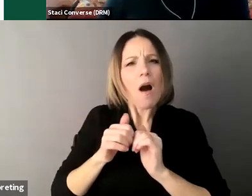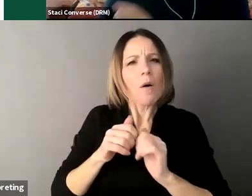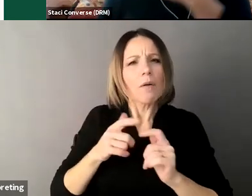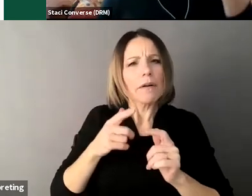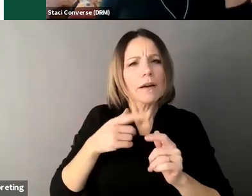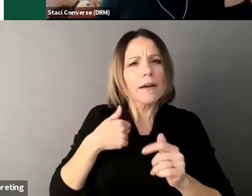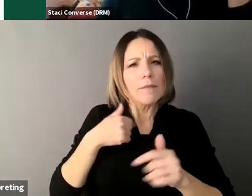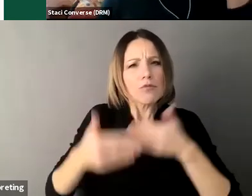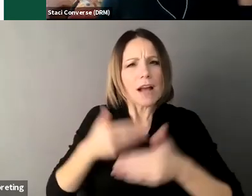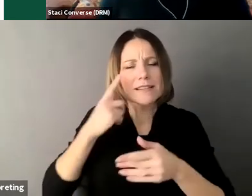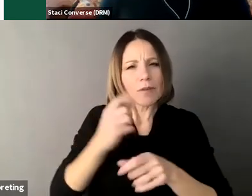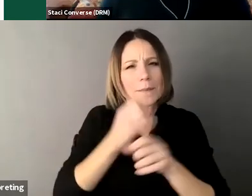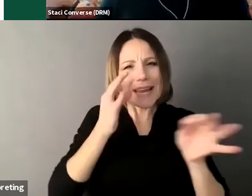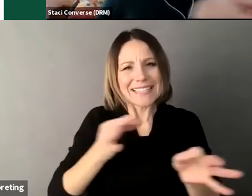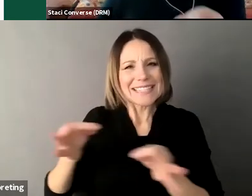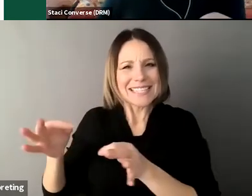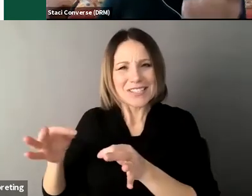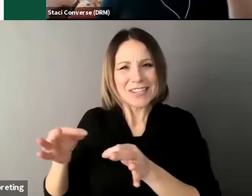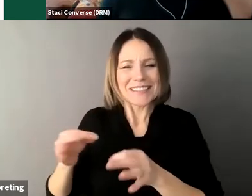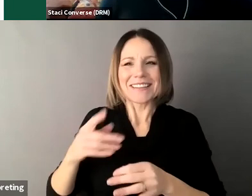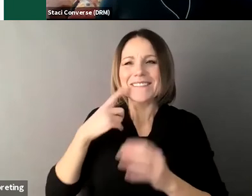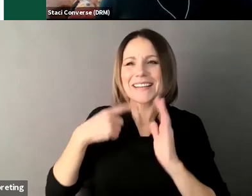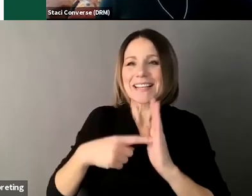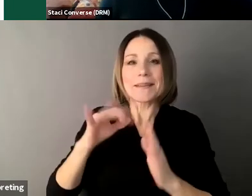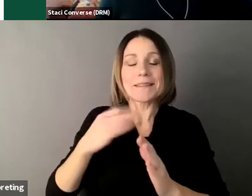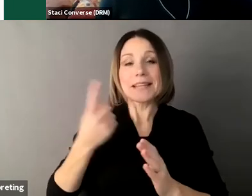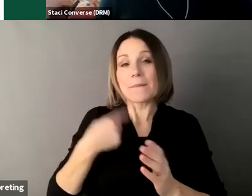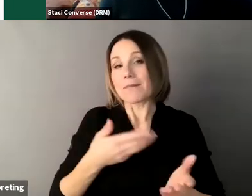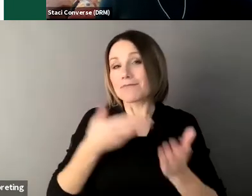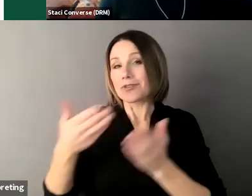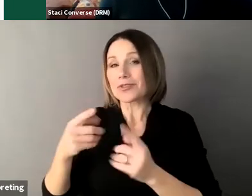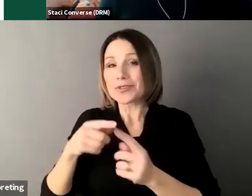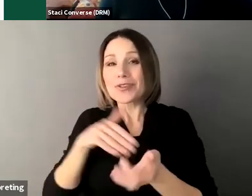the decision about medical decisions and here is my agreement that explains how that's gonna work